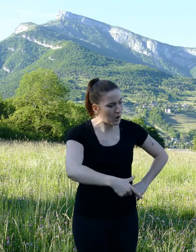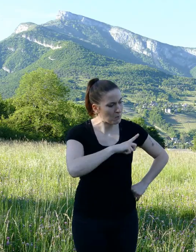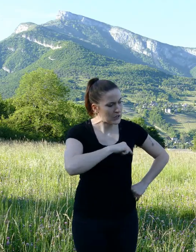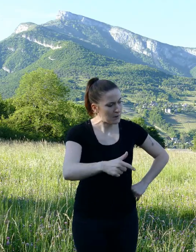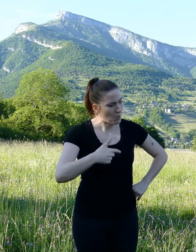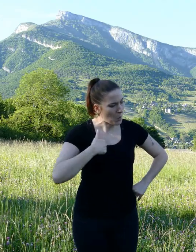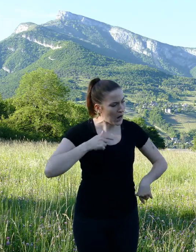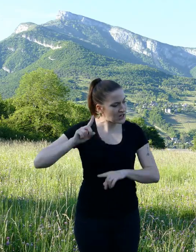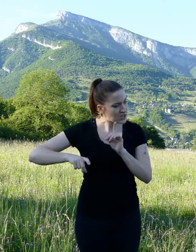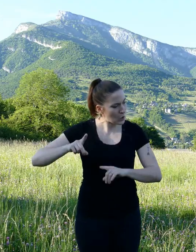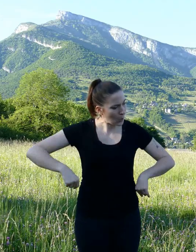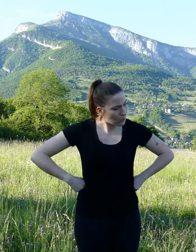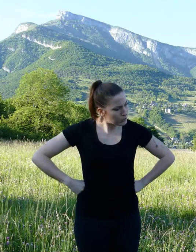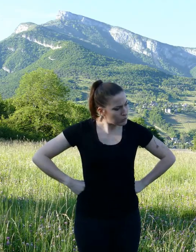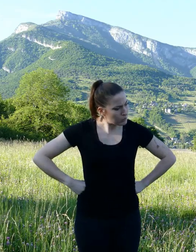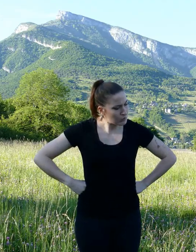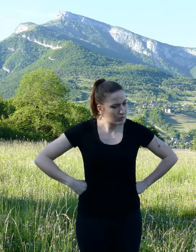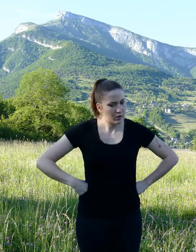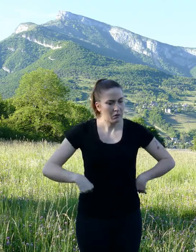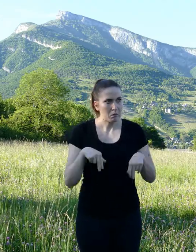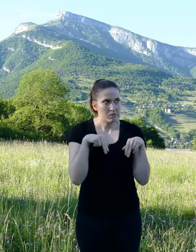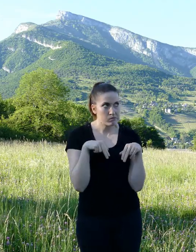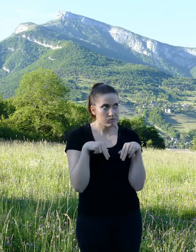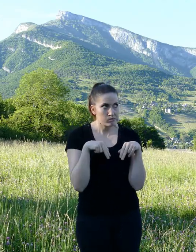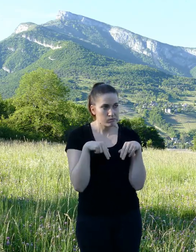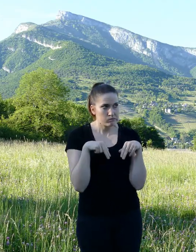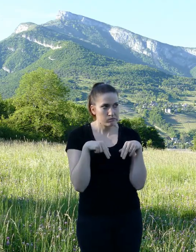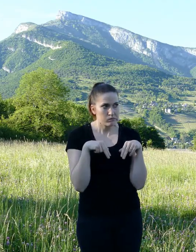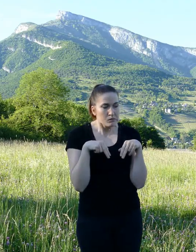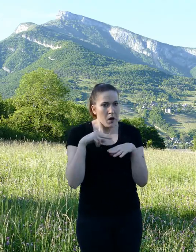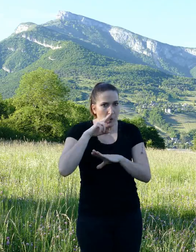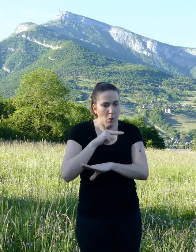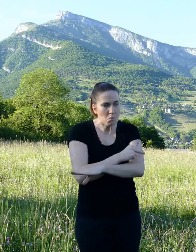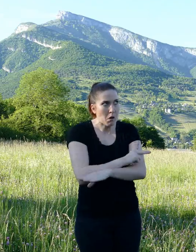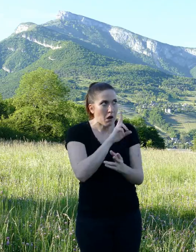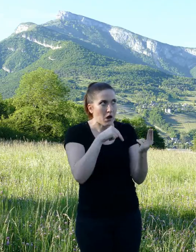The gerbil answered: "When you saw me, you told me that this territory was yours,